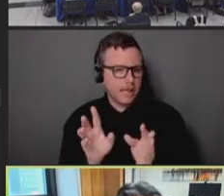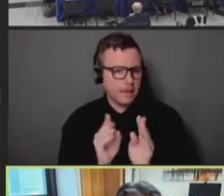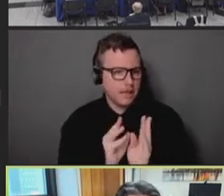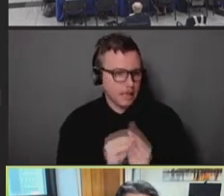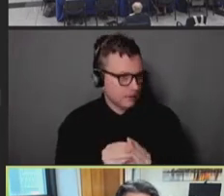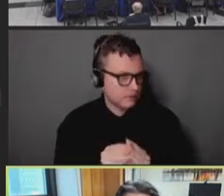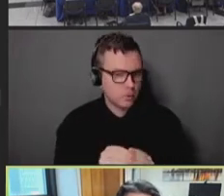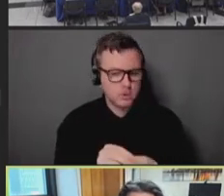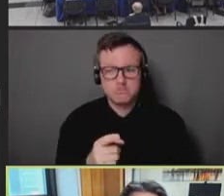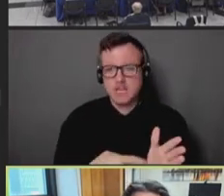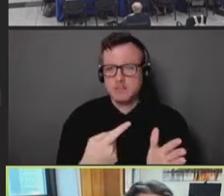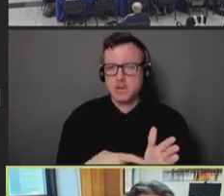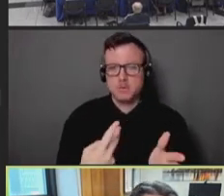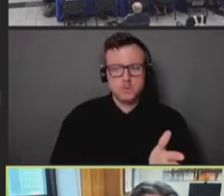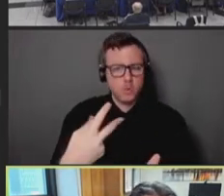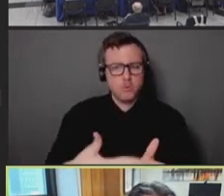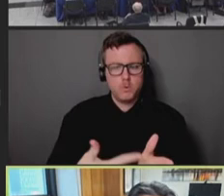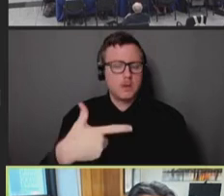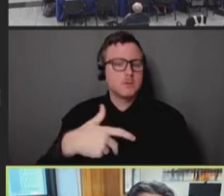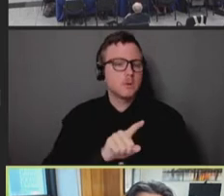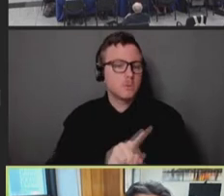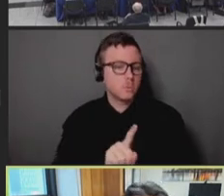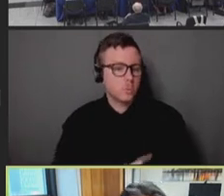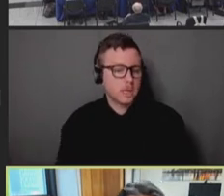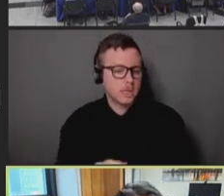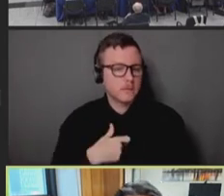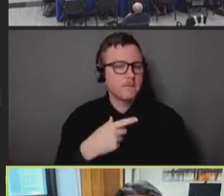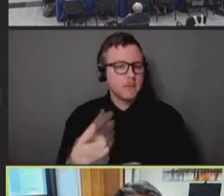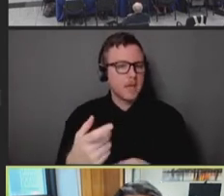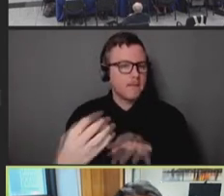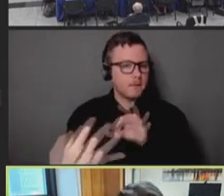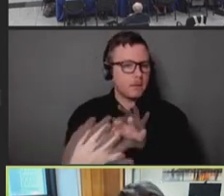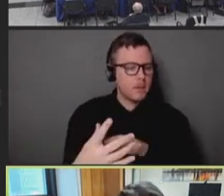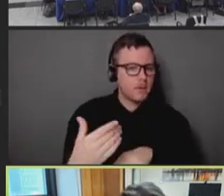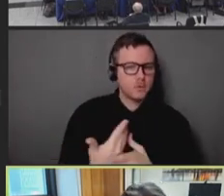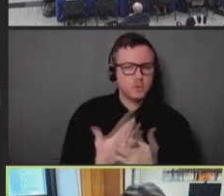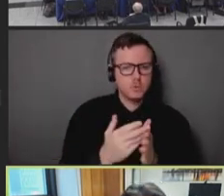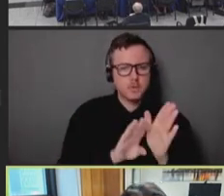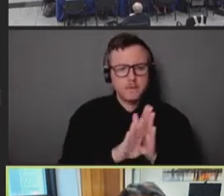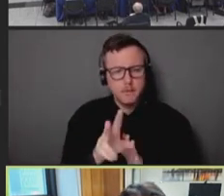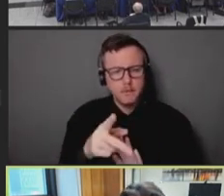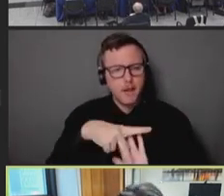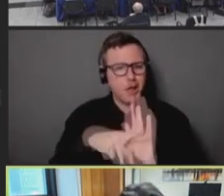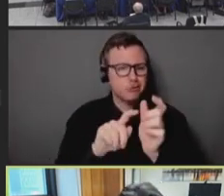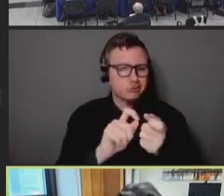times a week, to seek stakeholder feedback on new developments, and on policy changes in real time,